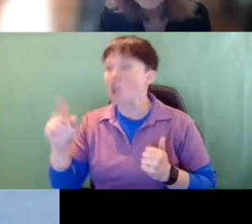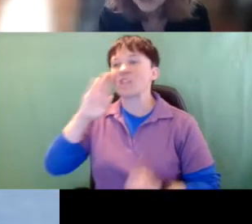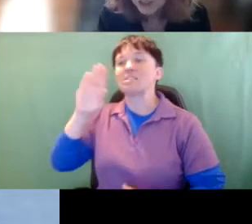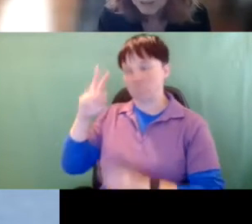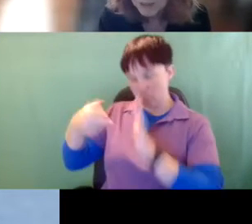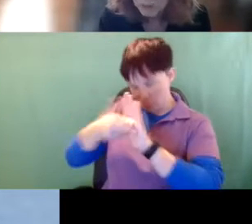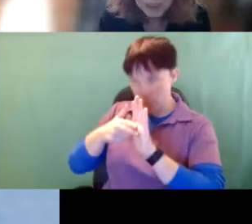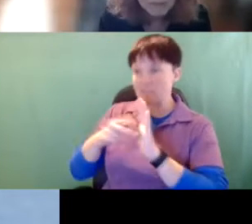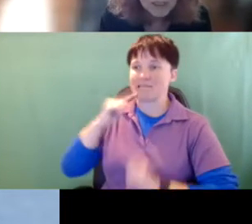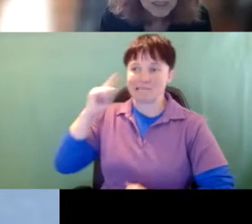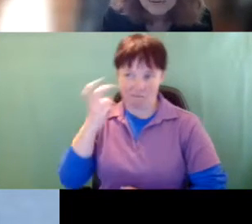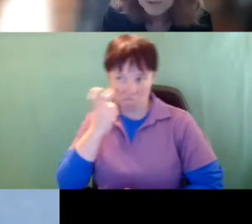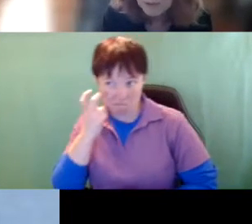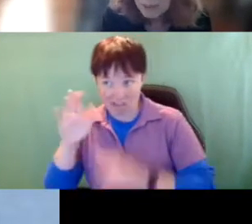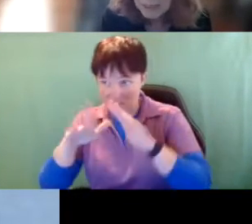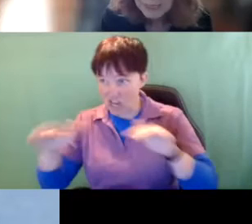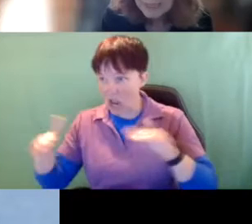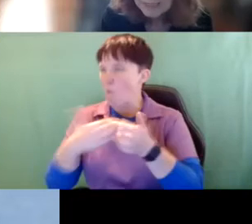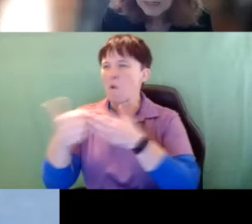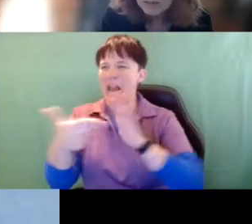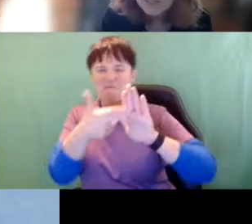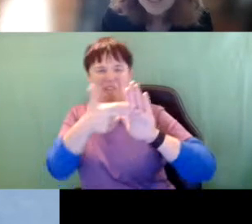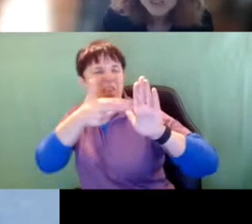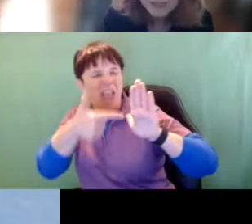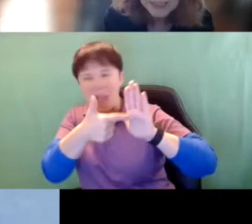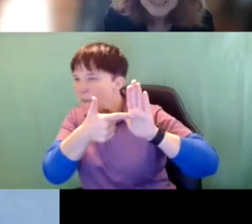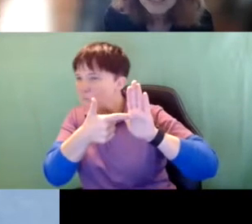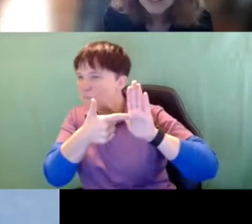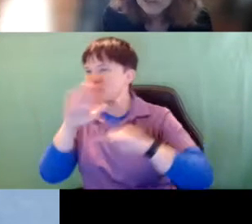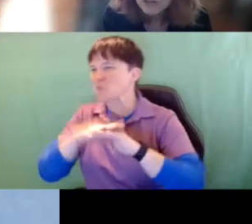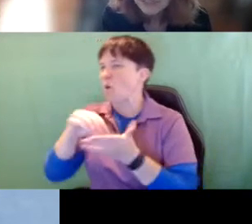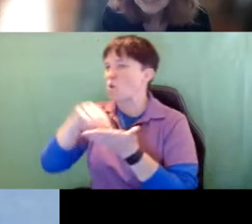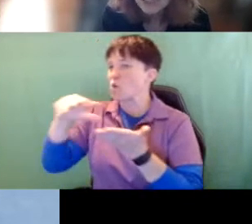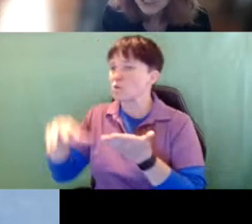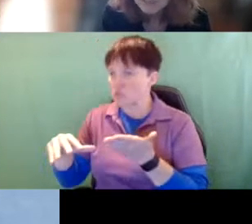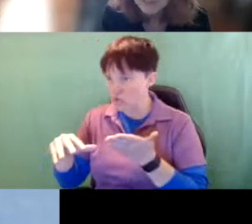The learning shifts whatever label is there on the student. It's the learning that shifts.